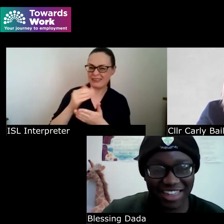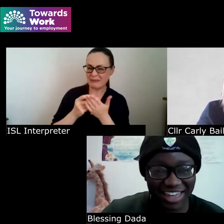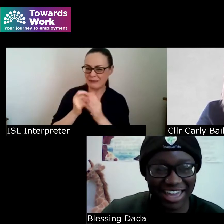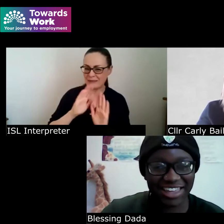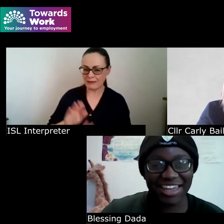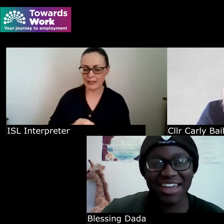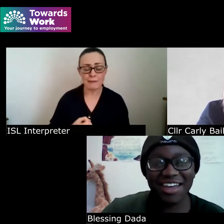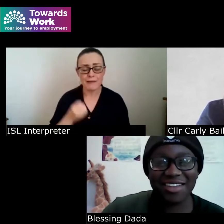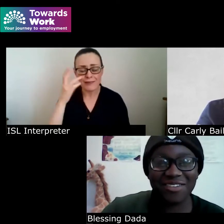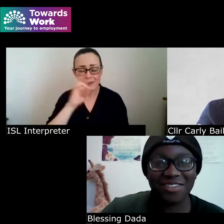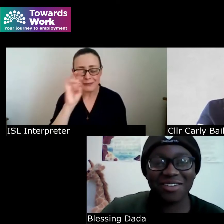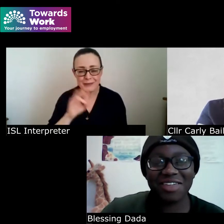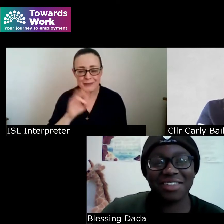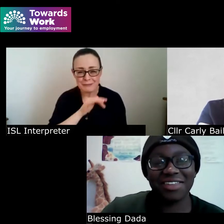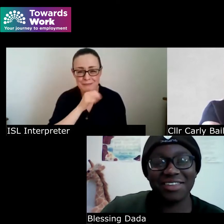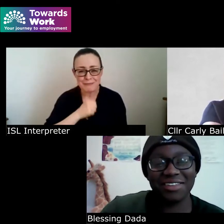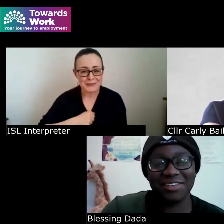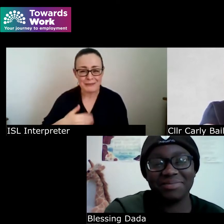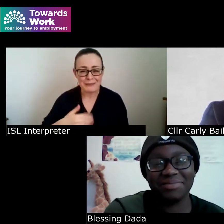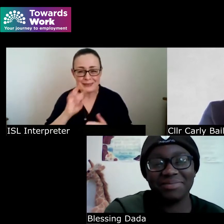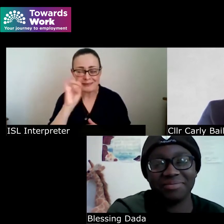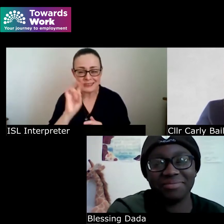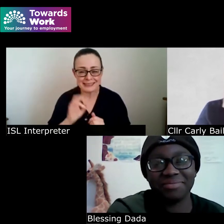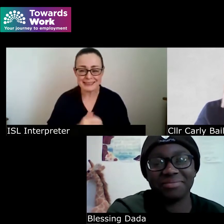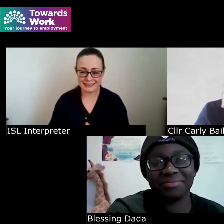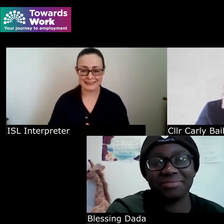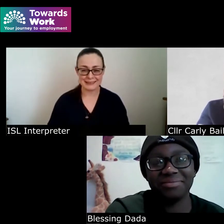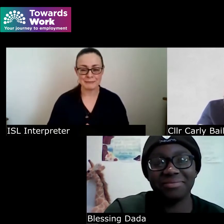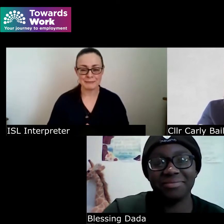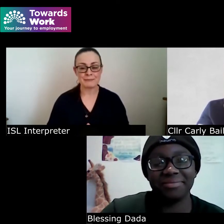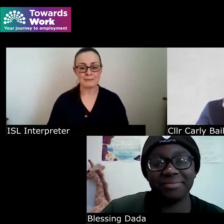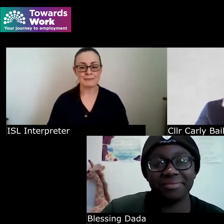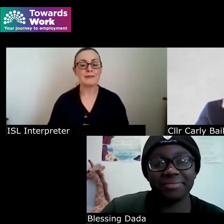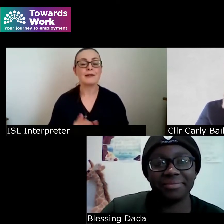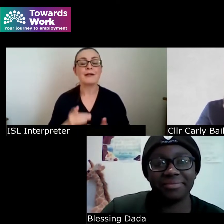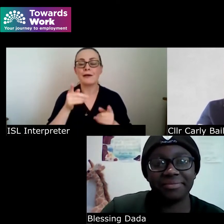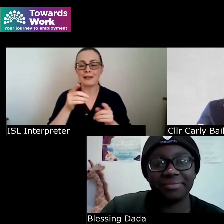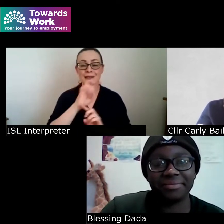again sorry what was the question okay because the advice would you give somebody maybe starting out